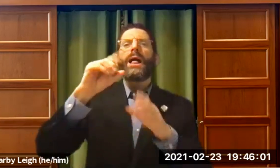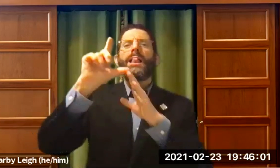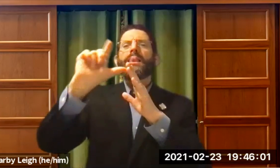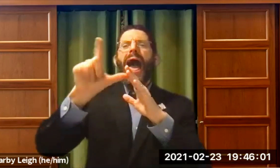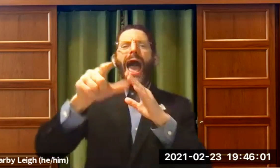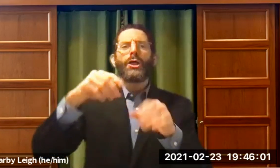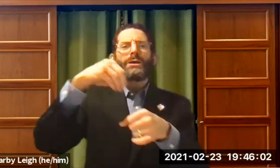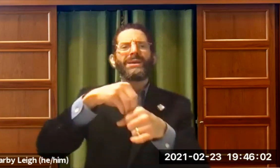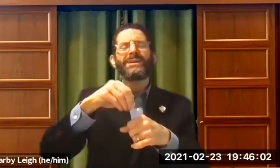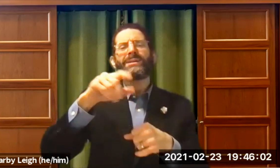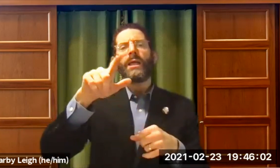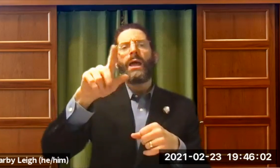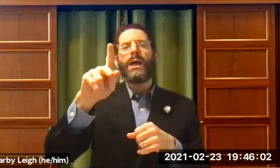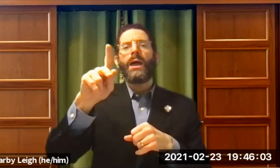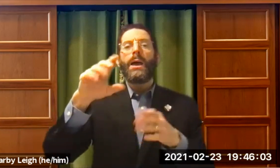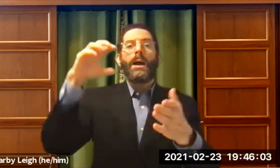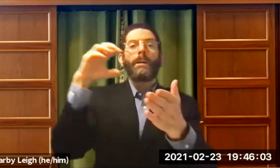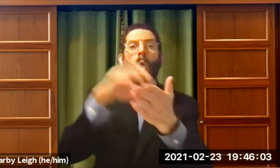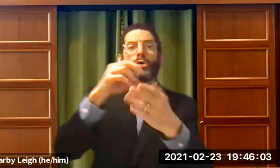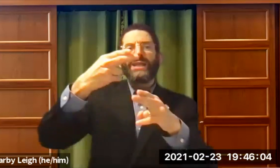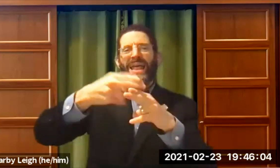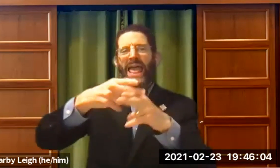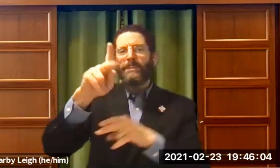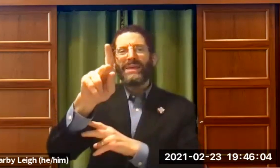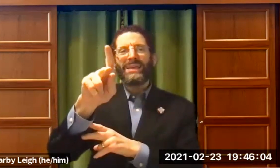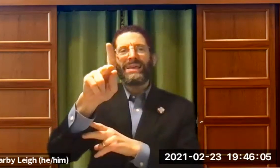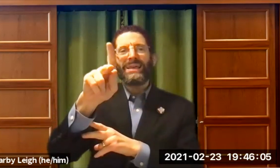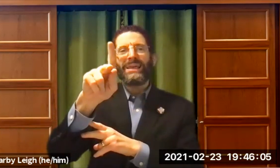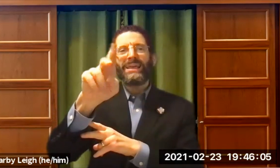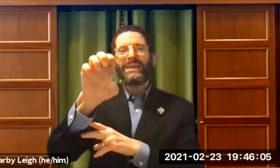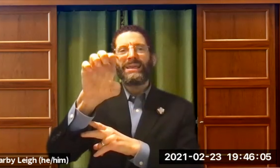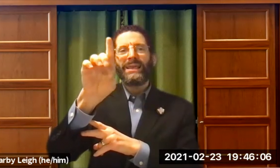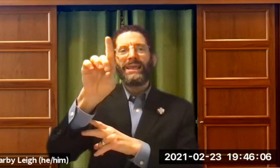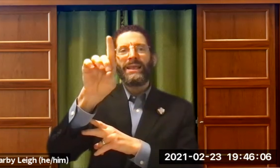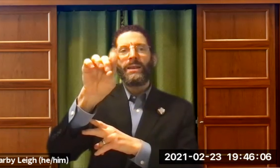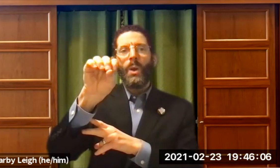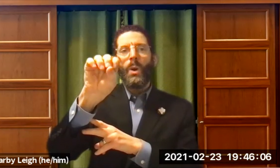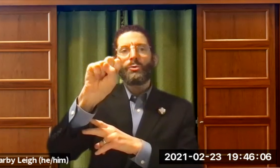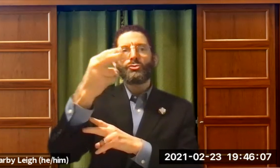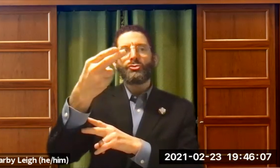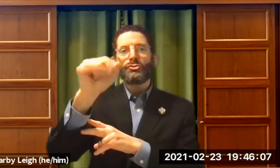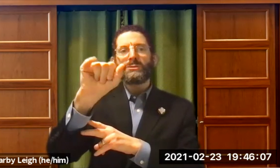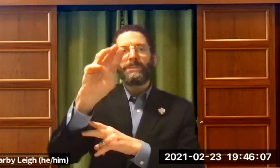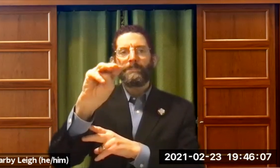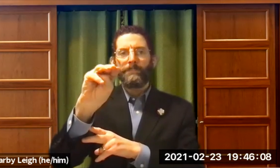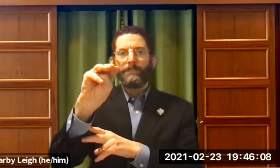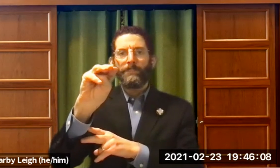But anyway, the last thing I want to mention, later, there's a parsha called Kidosh